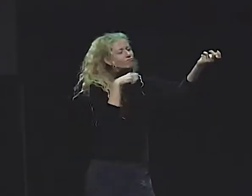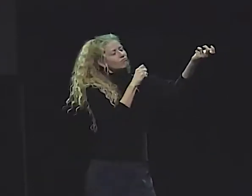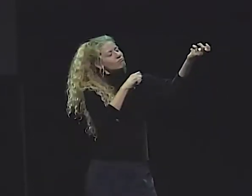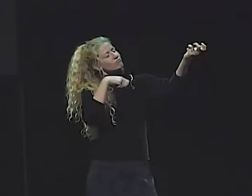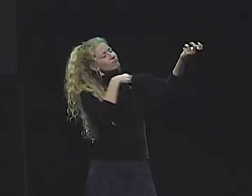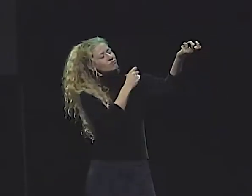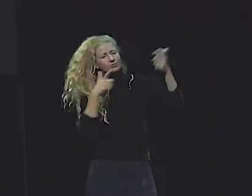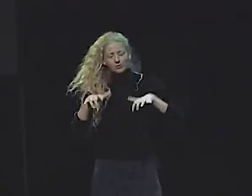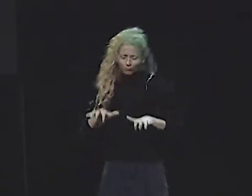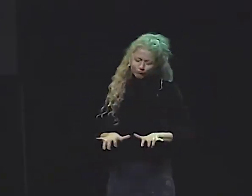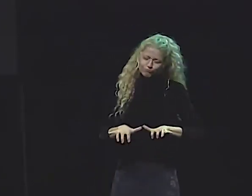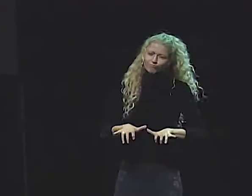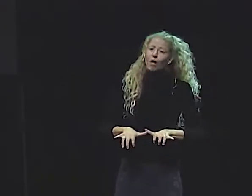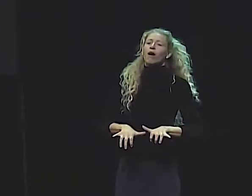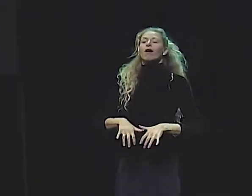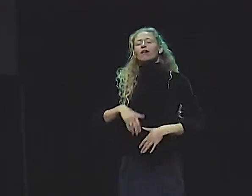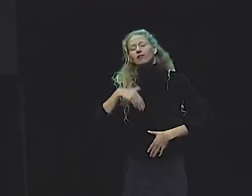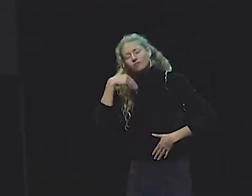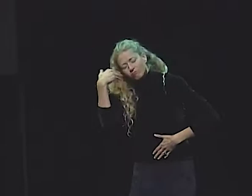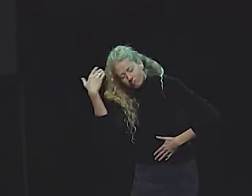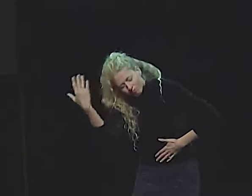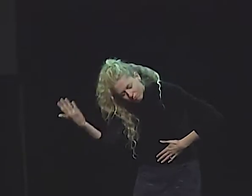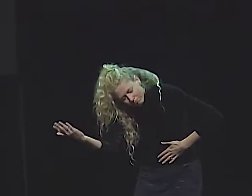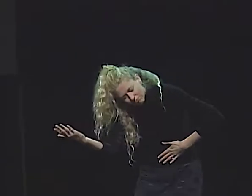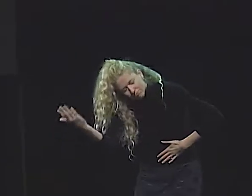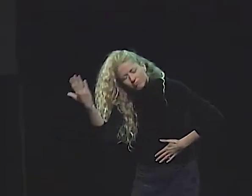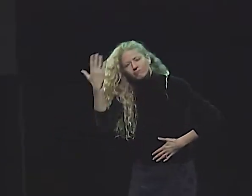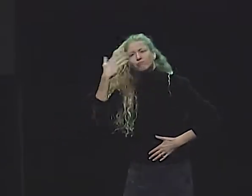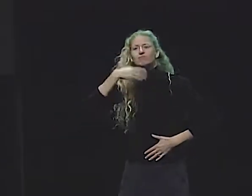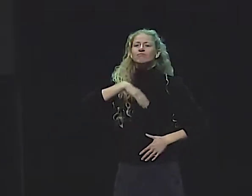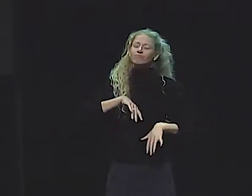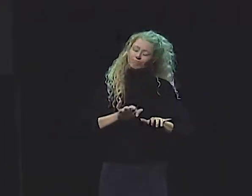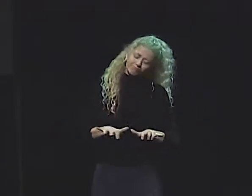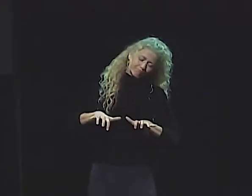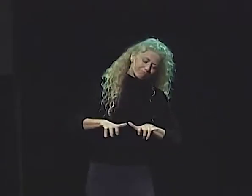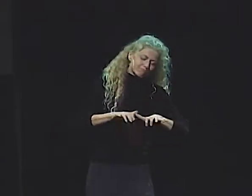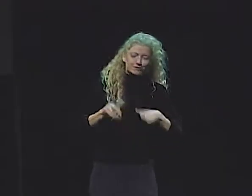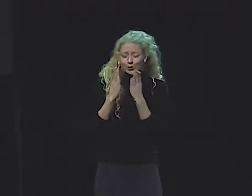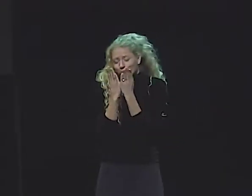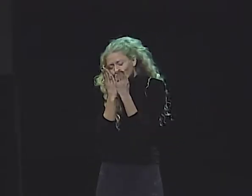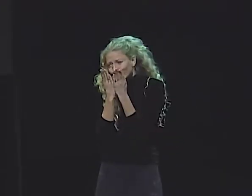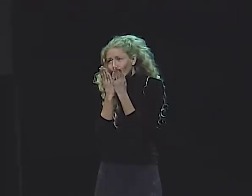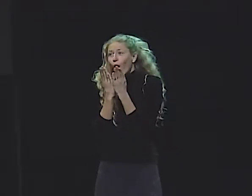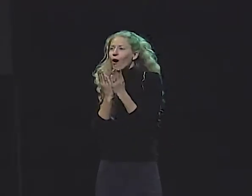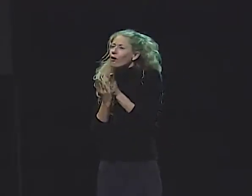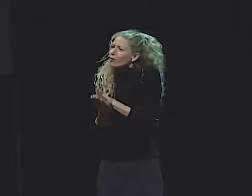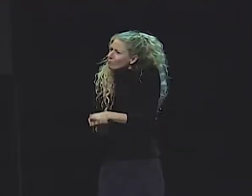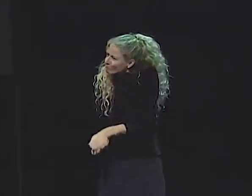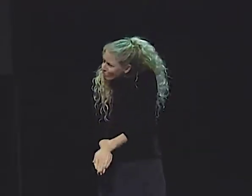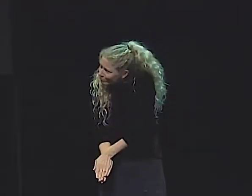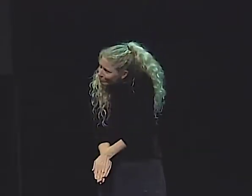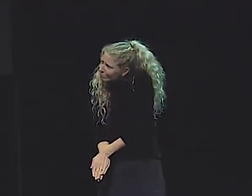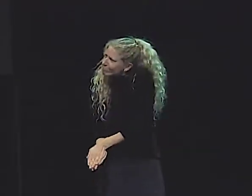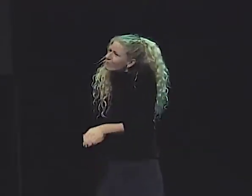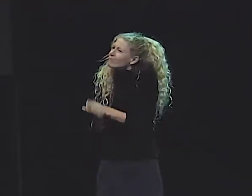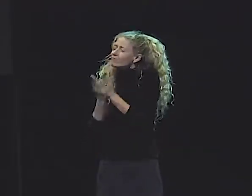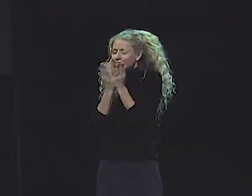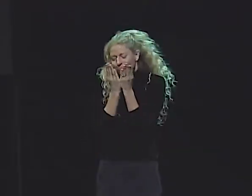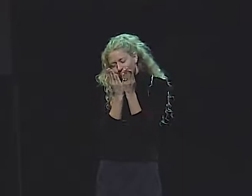HE BID GOOD DAY TO THE PIANIST... WHO ACKNOWLEDGED HIM AS HE WALKED BY,